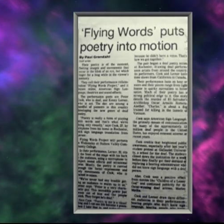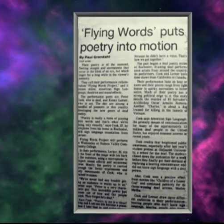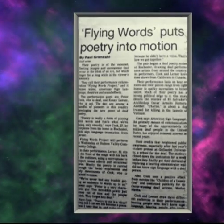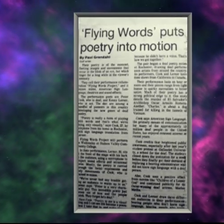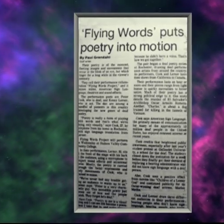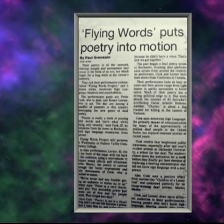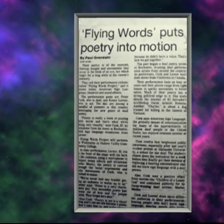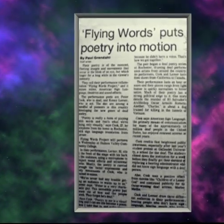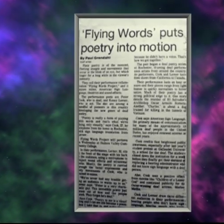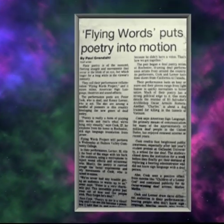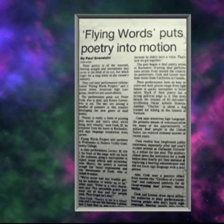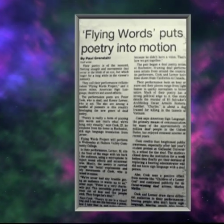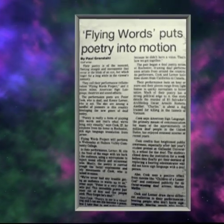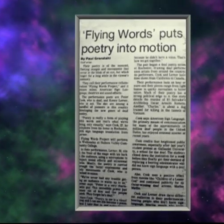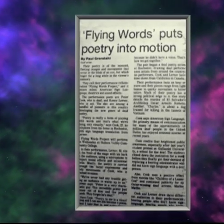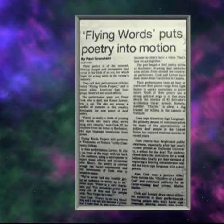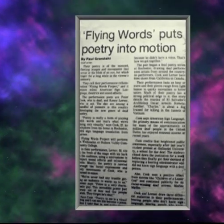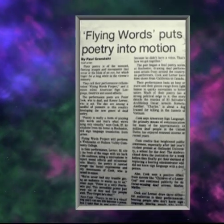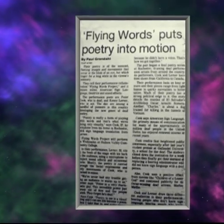and things were really happening.